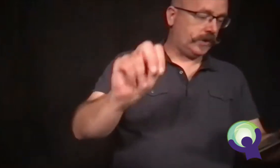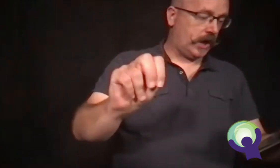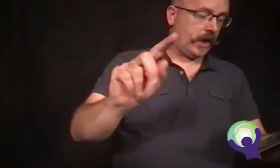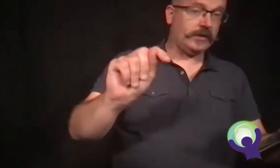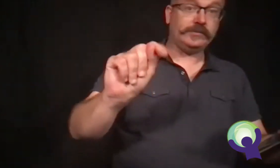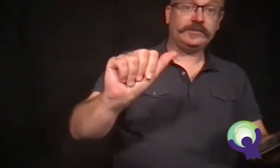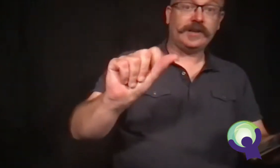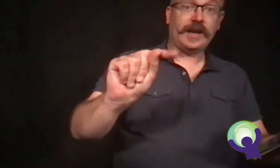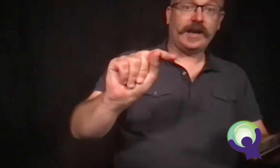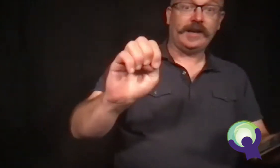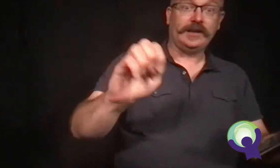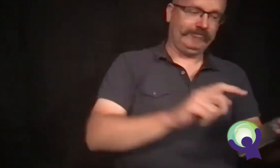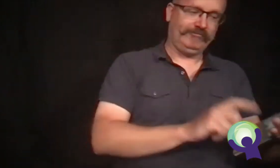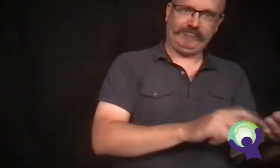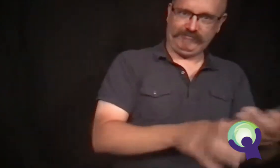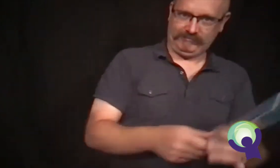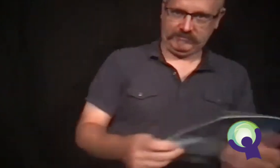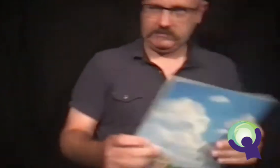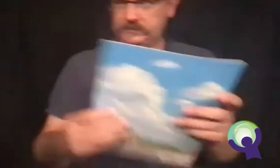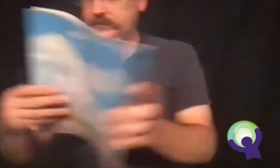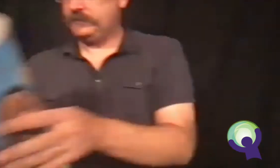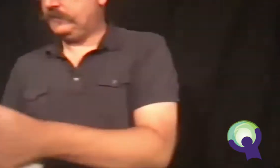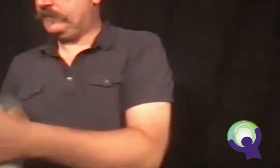The illustrator is Don Tate.